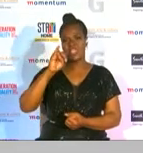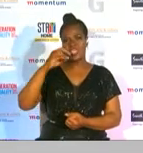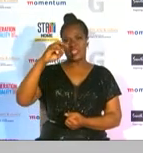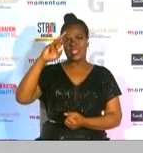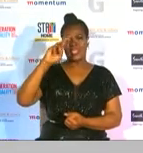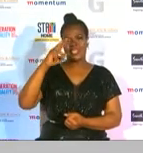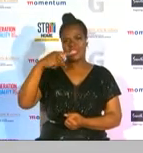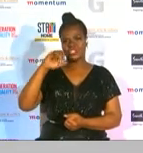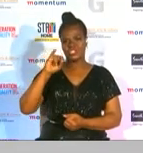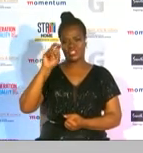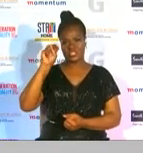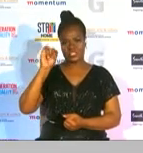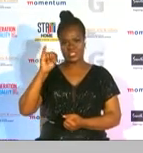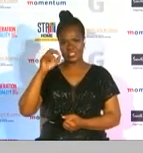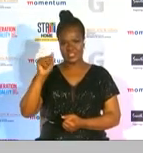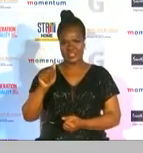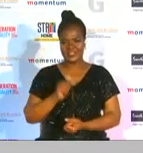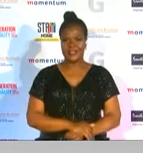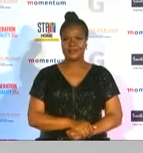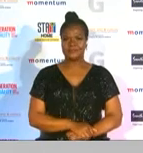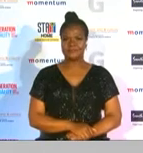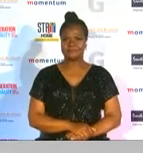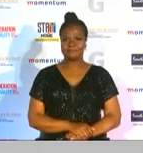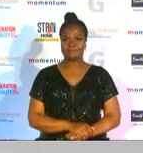this award is executive associate group marketer